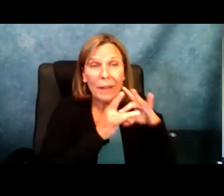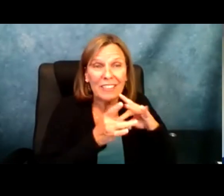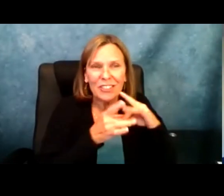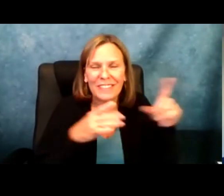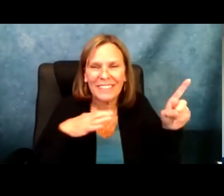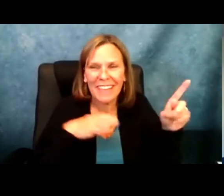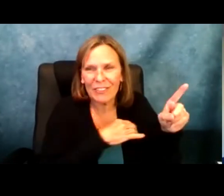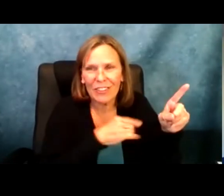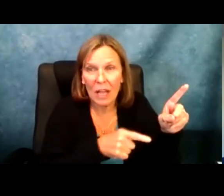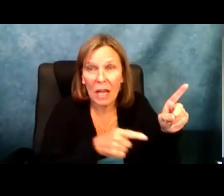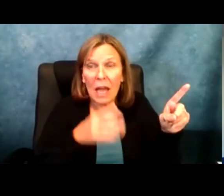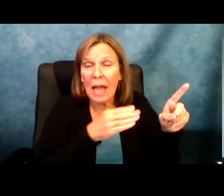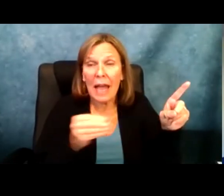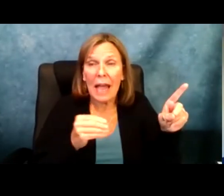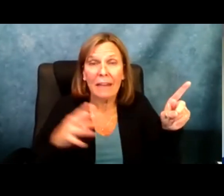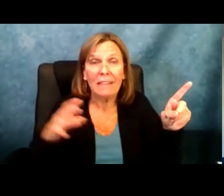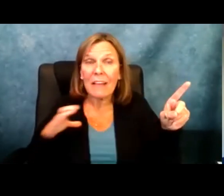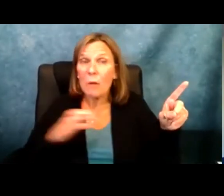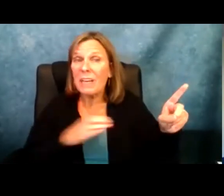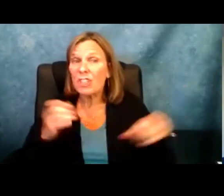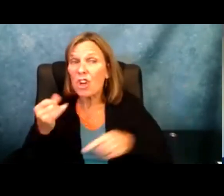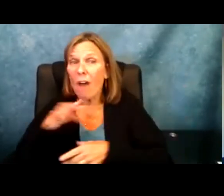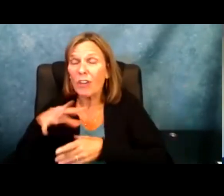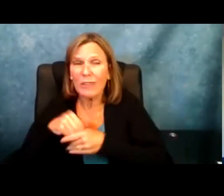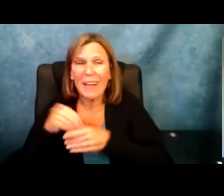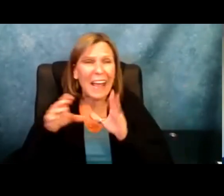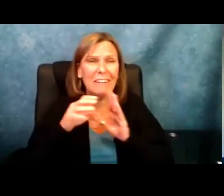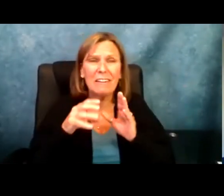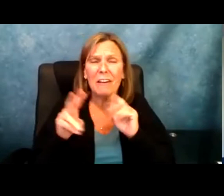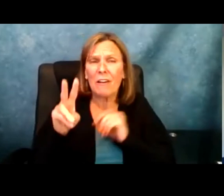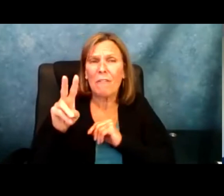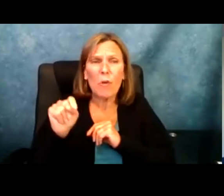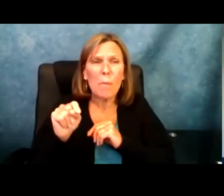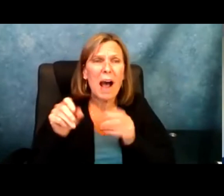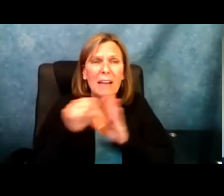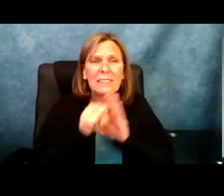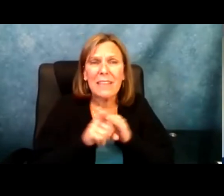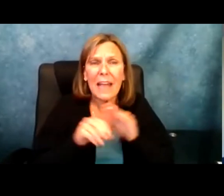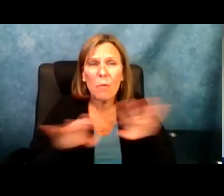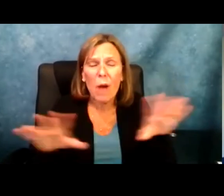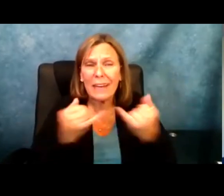Vermont's developmental disabilities counsel, UVM center for